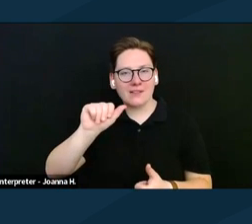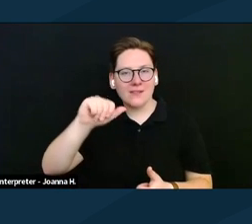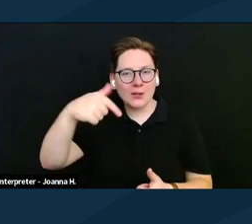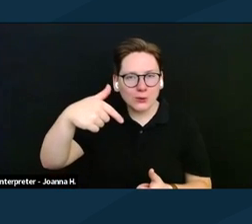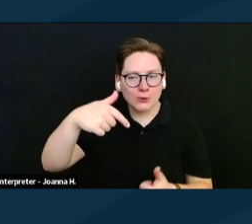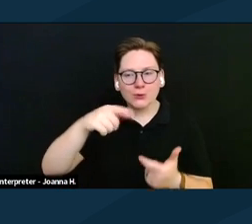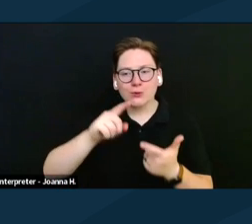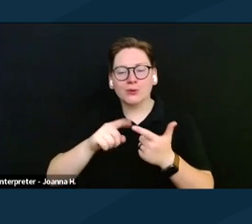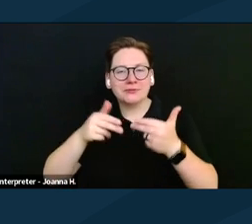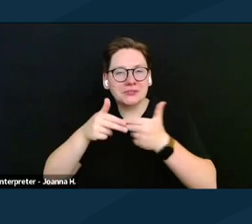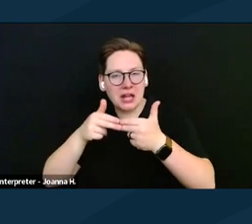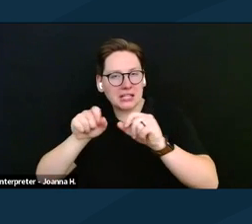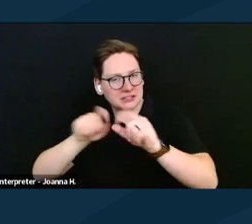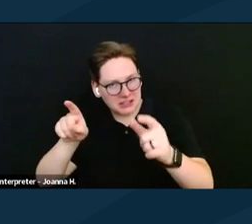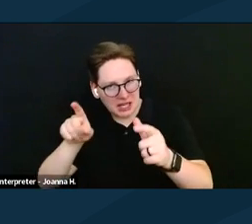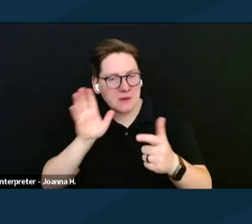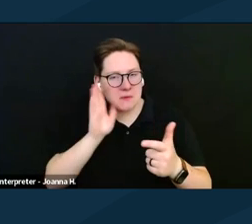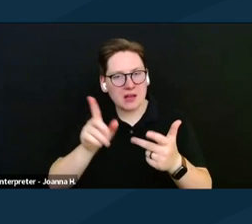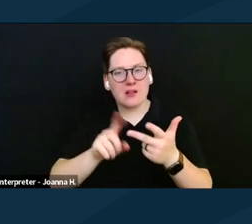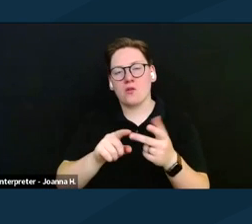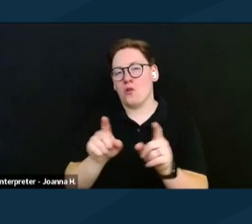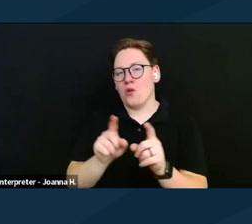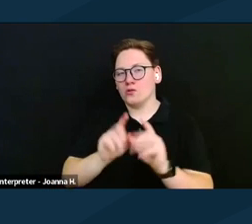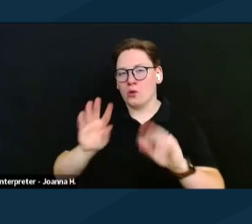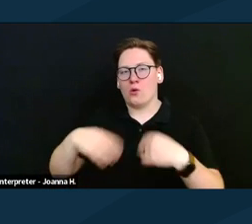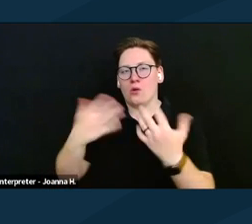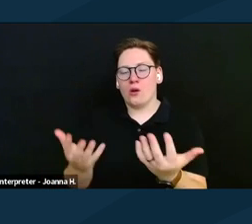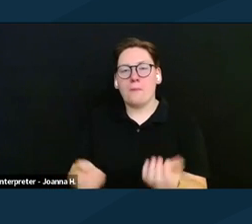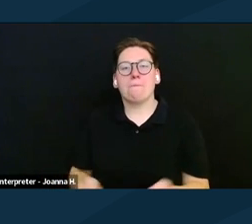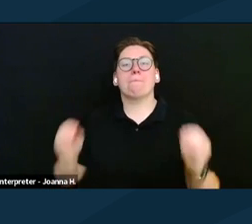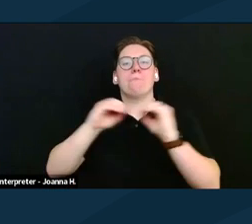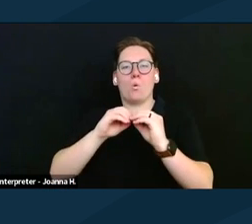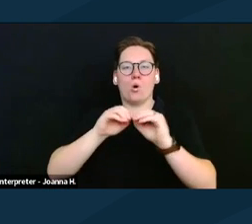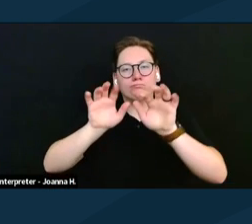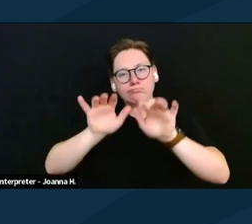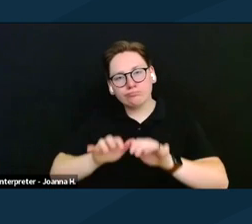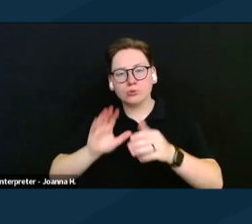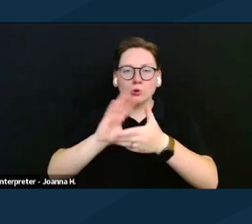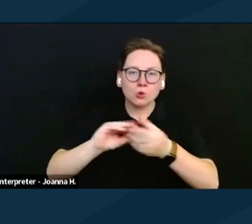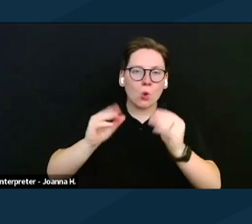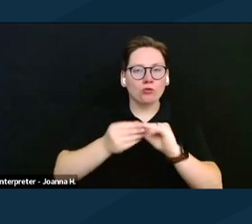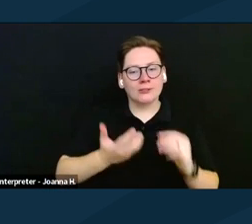we will be presenting additional written stories from directly impacted people